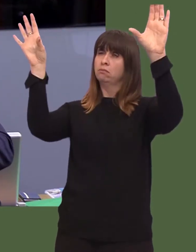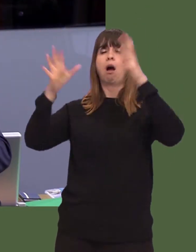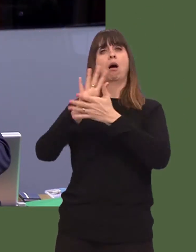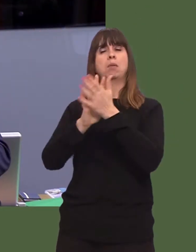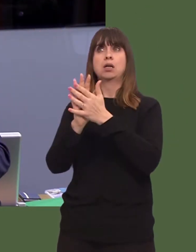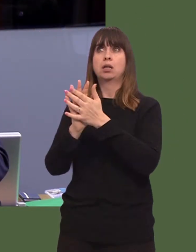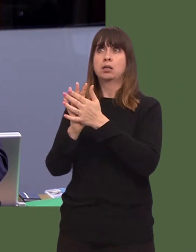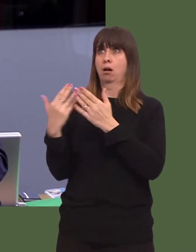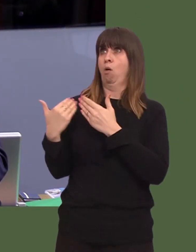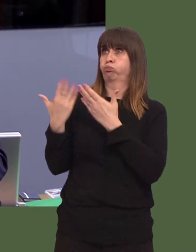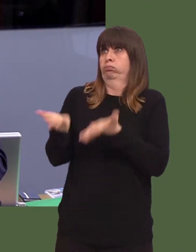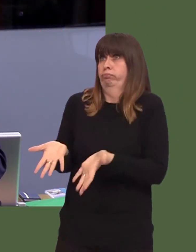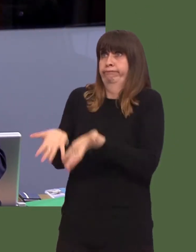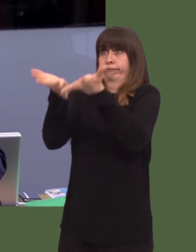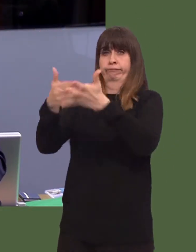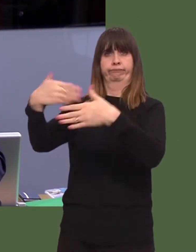for economic prosperity in north Wales.